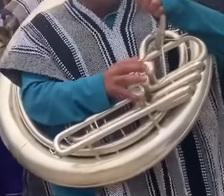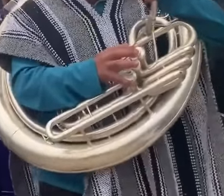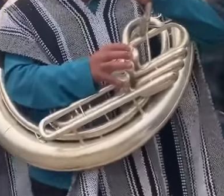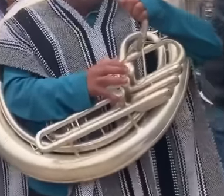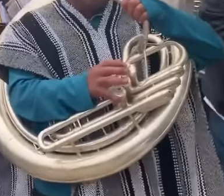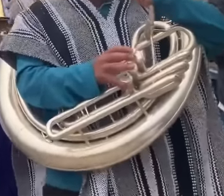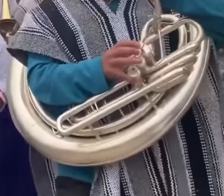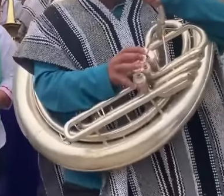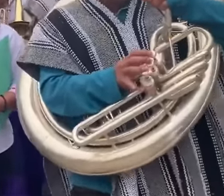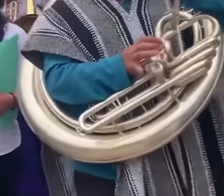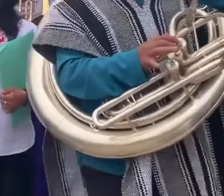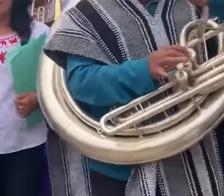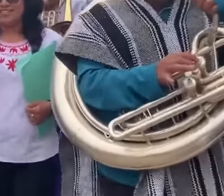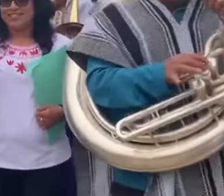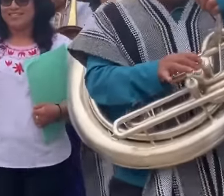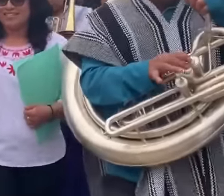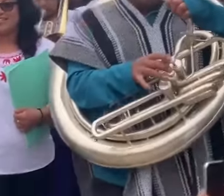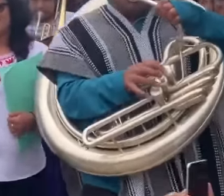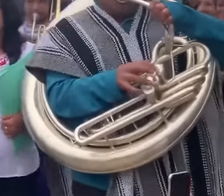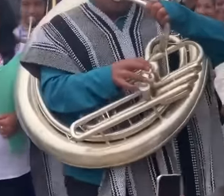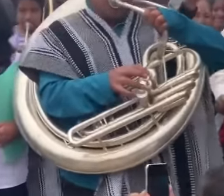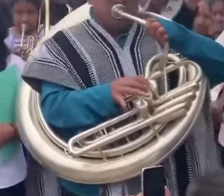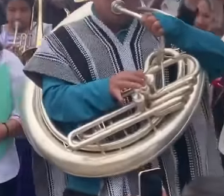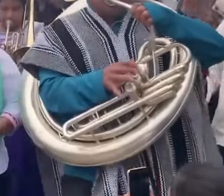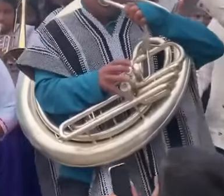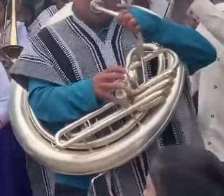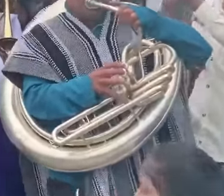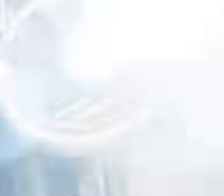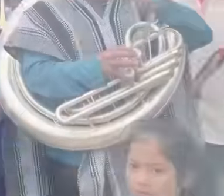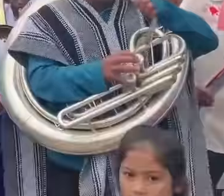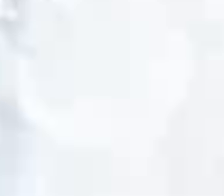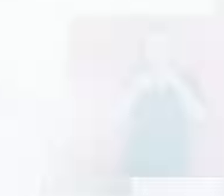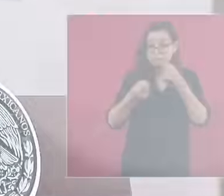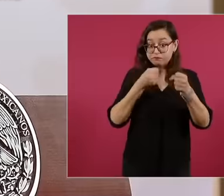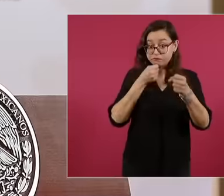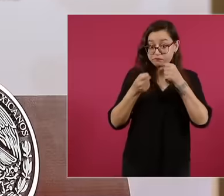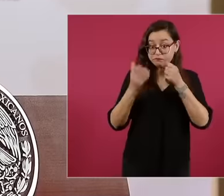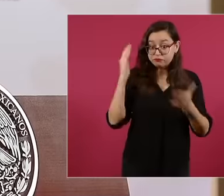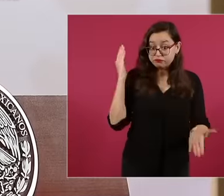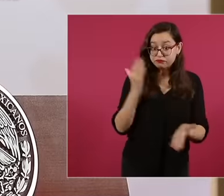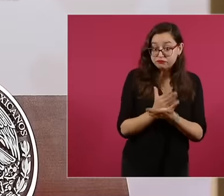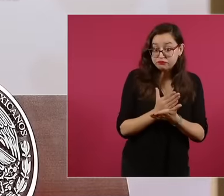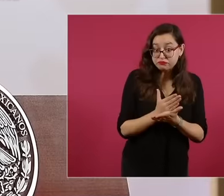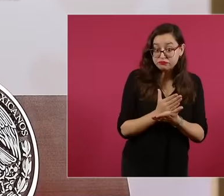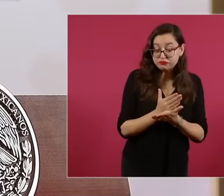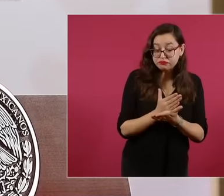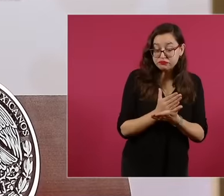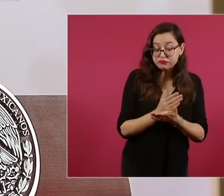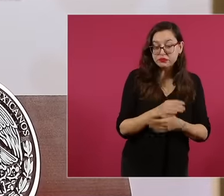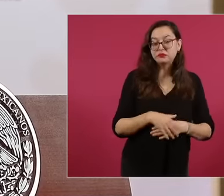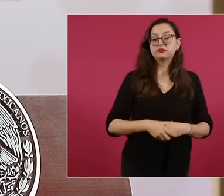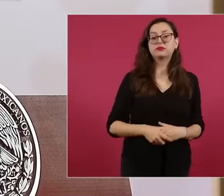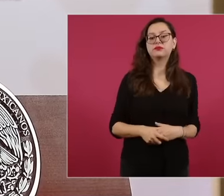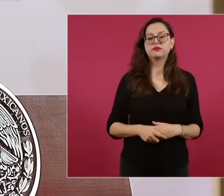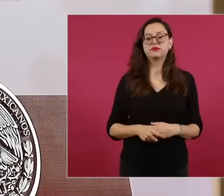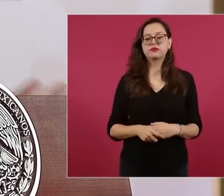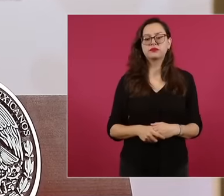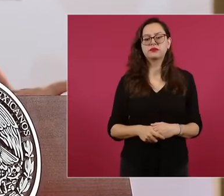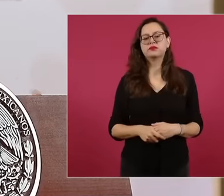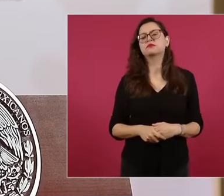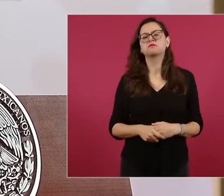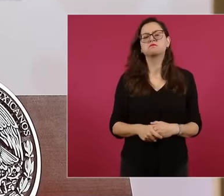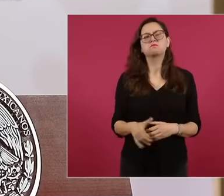Today morning at the press conference, President Andrés Manuel López Obrador